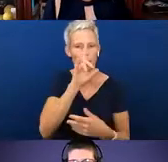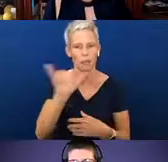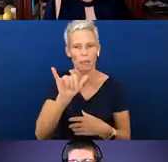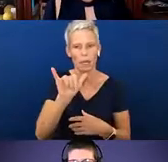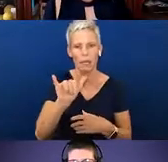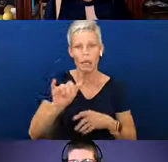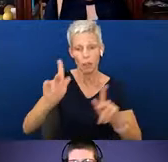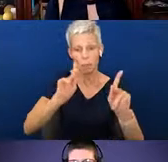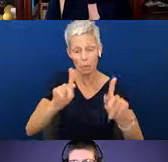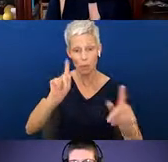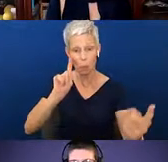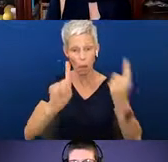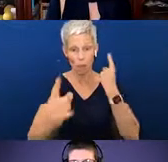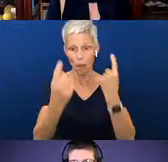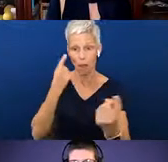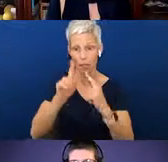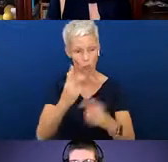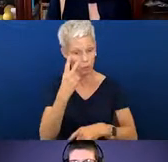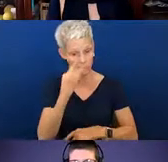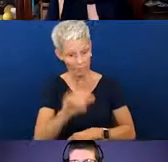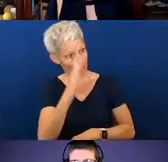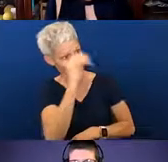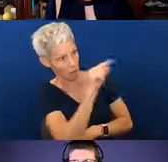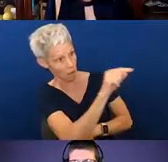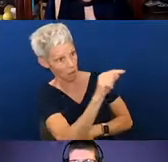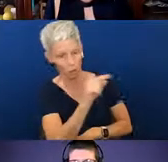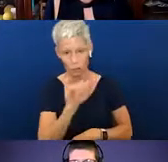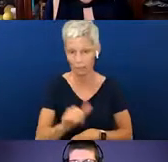see that man?” And it is a little different now, and I understand it is very challenging